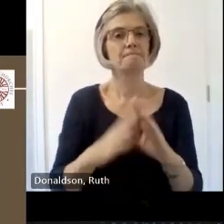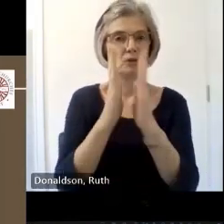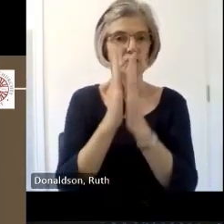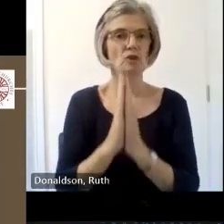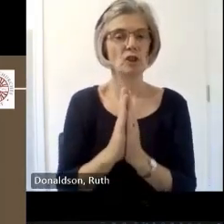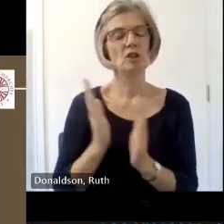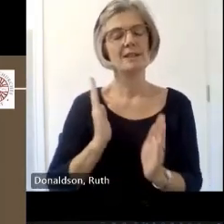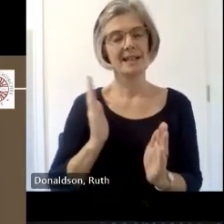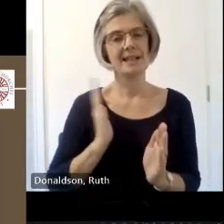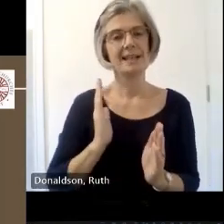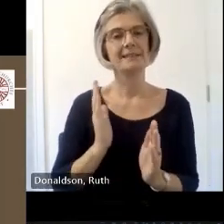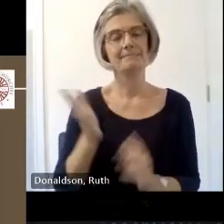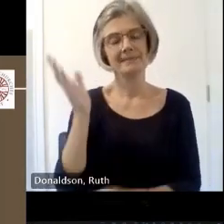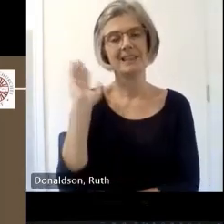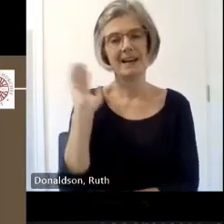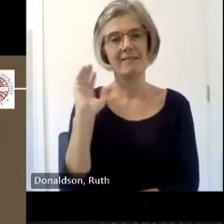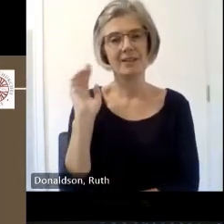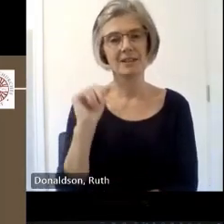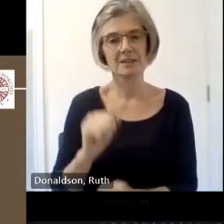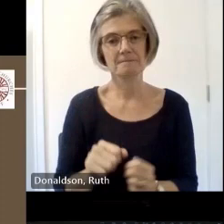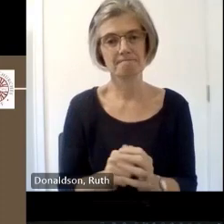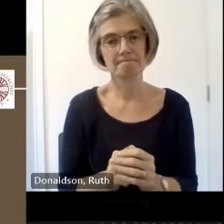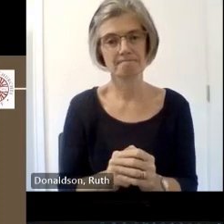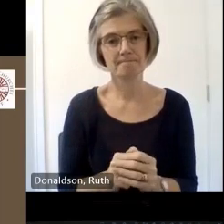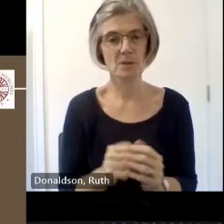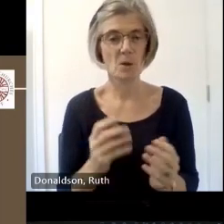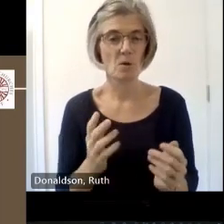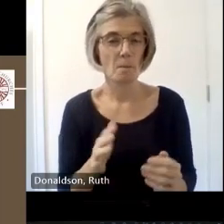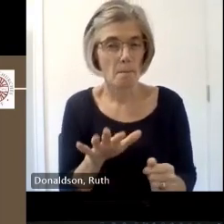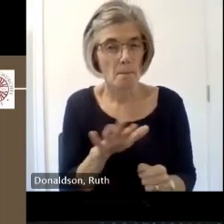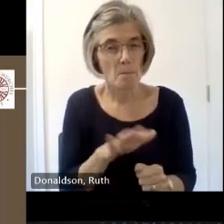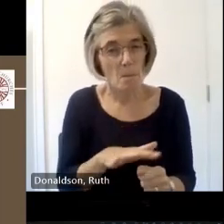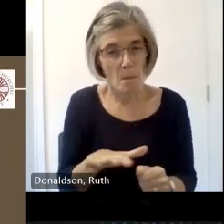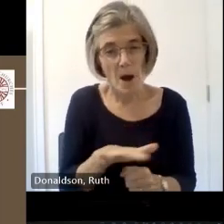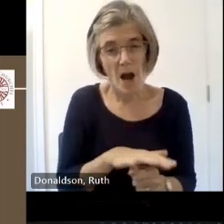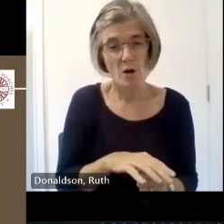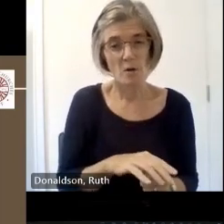average they're performing at one wedding in one baptism per year and the average age of membership